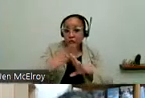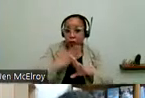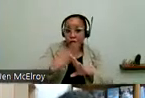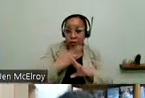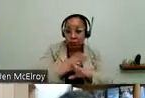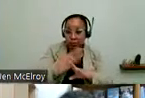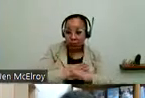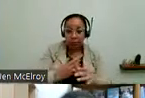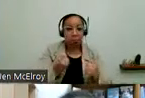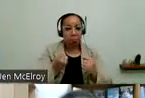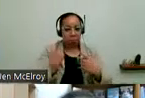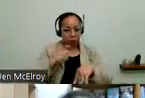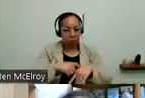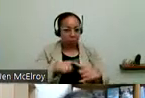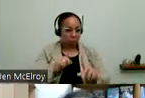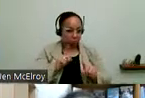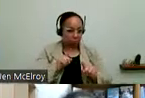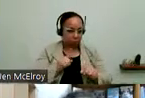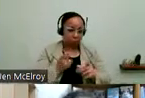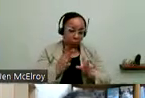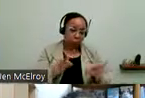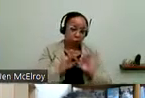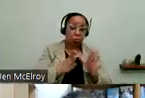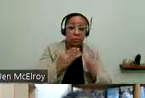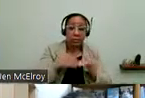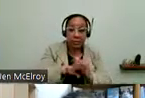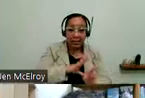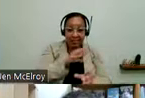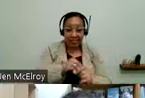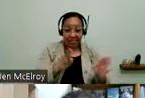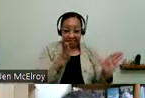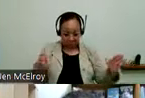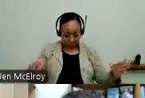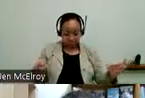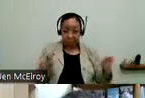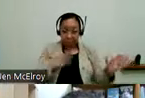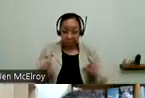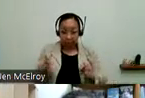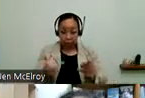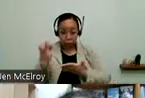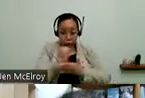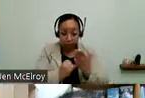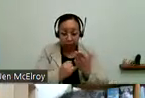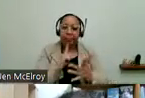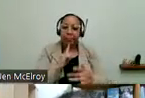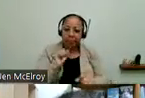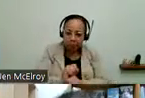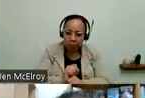multiple times to make sure that the accessibility needs in those plans that was drawn up is actually being built. So we want to make sure that